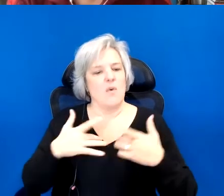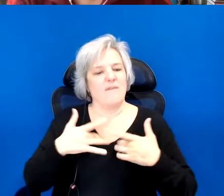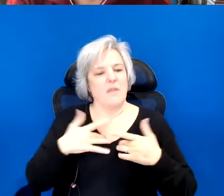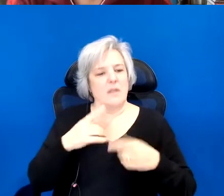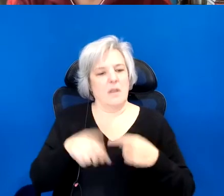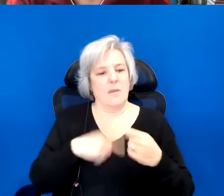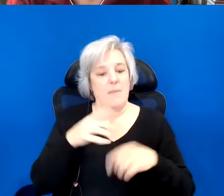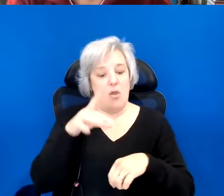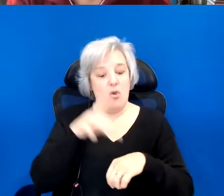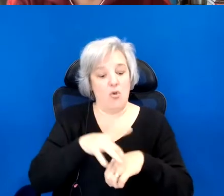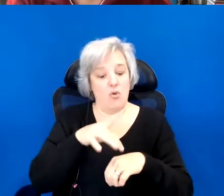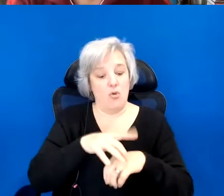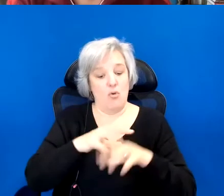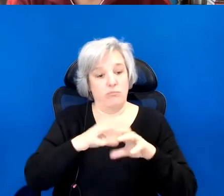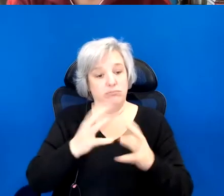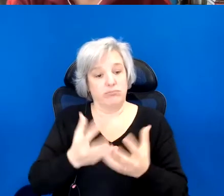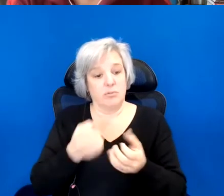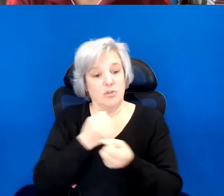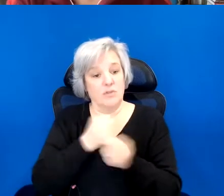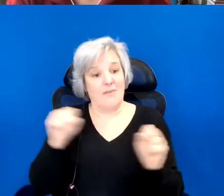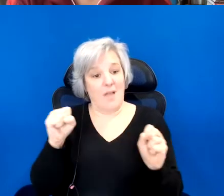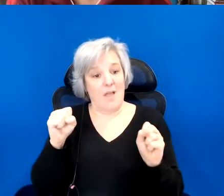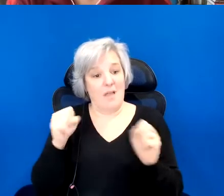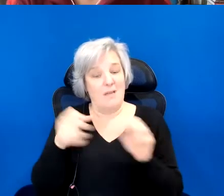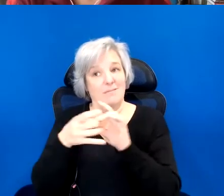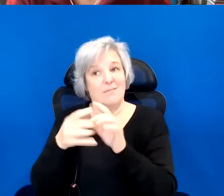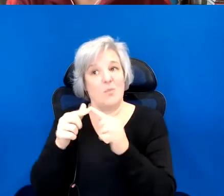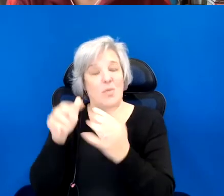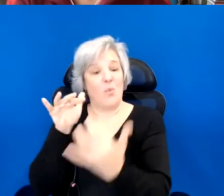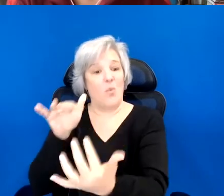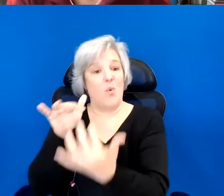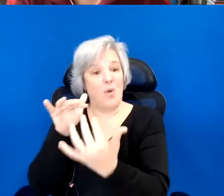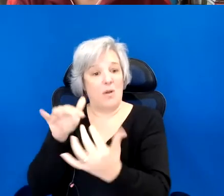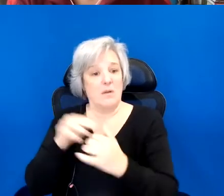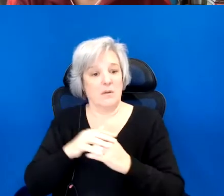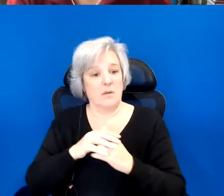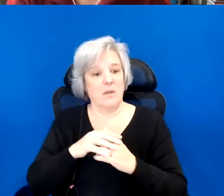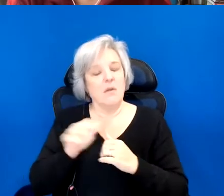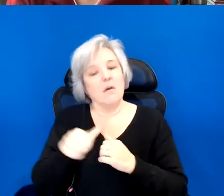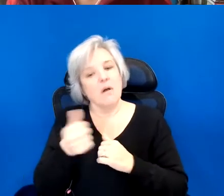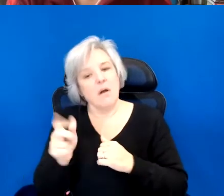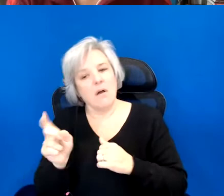survival, in relation to war. Or another way framing the question is, what